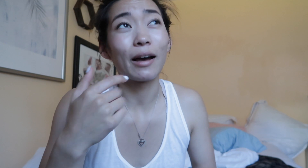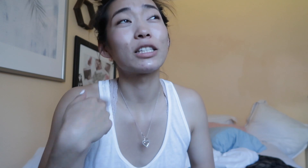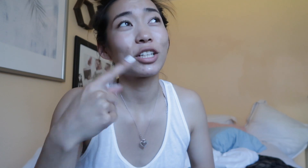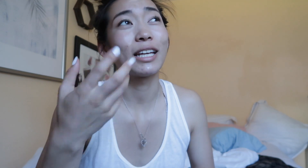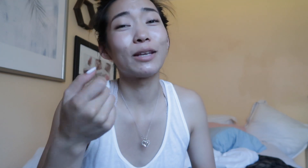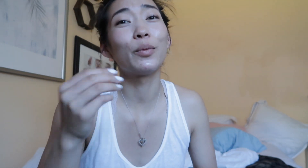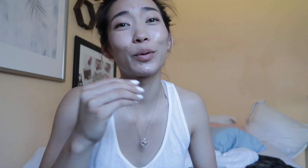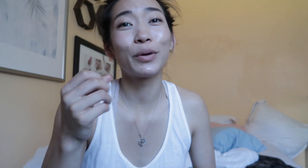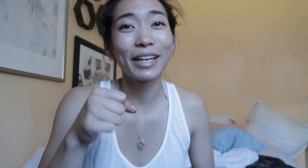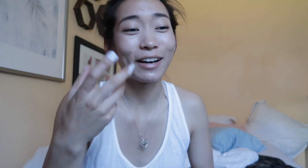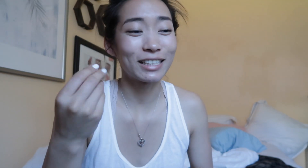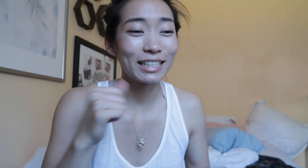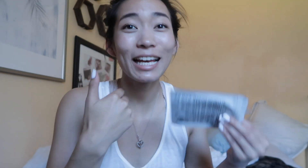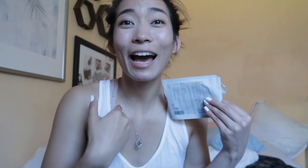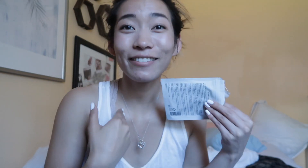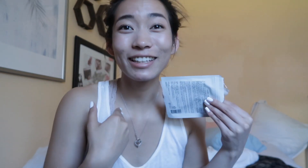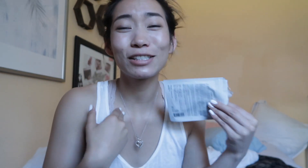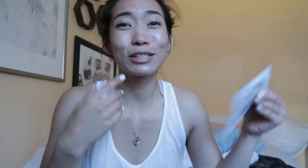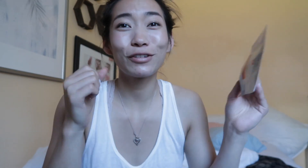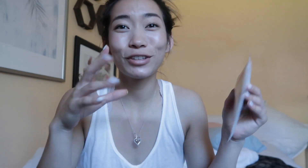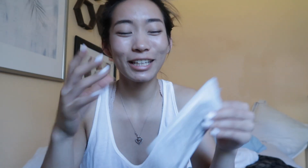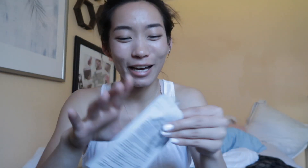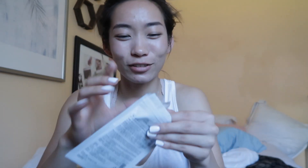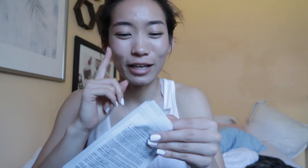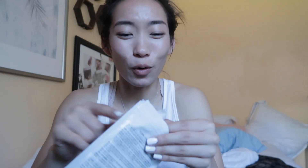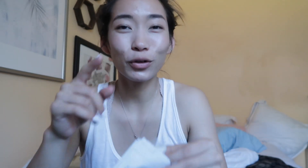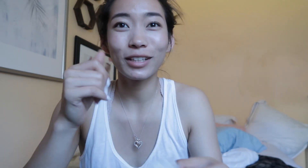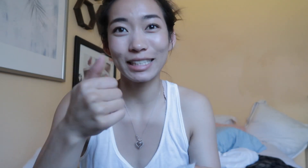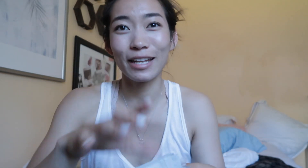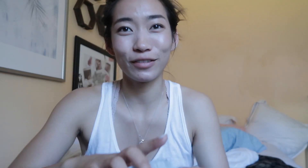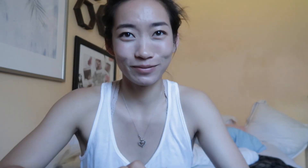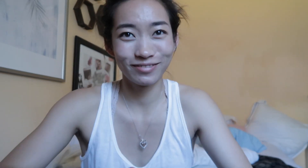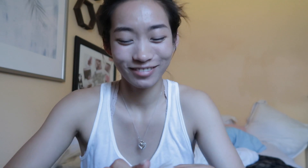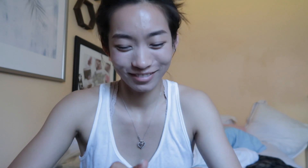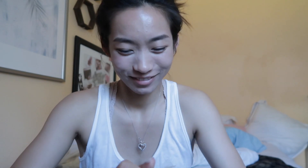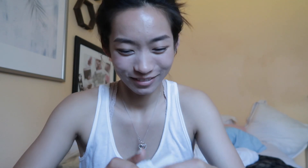I started getting more breakouts and I didn't have these so I started freaking out so I had to order like ten of them